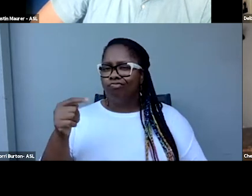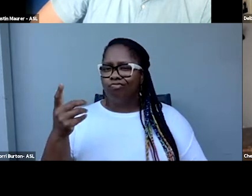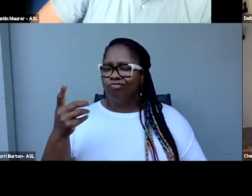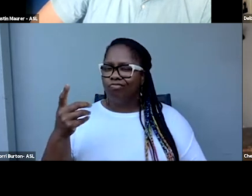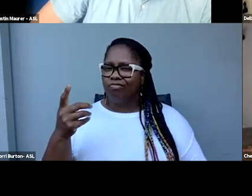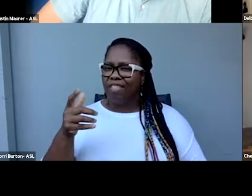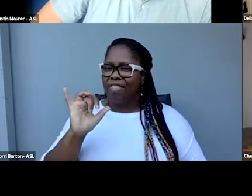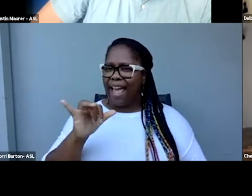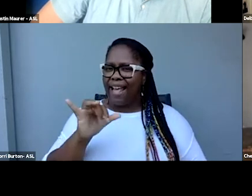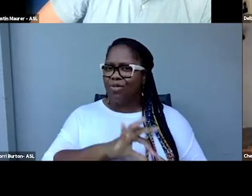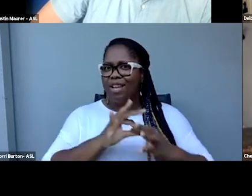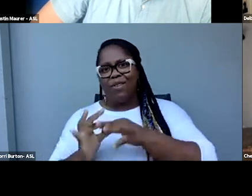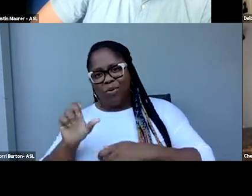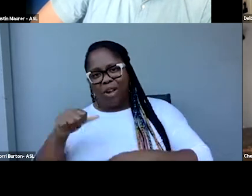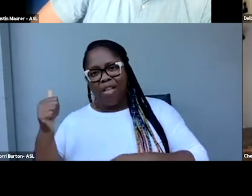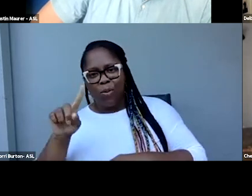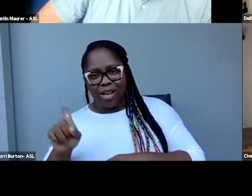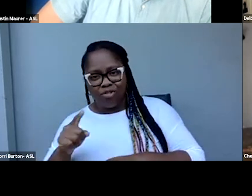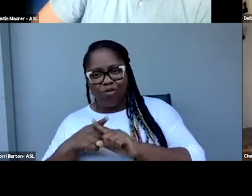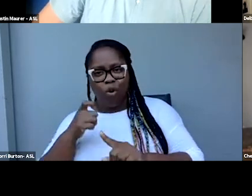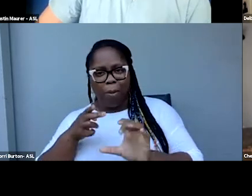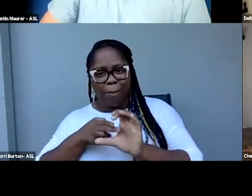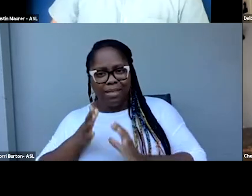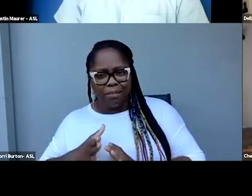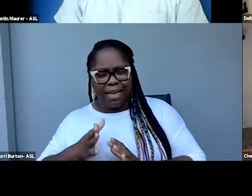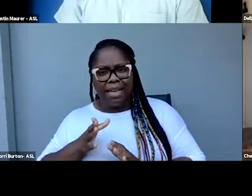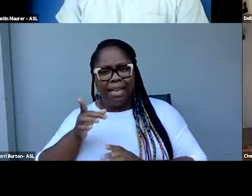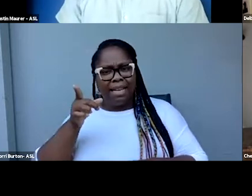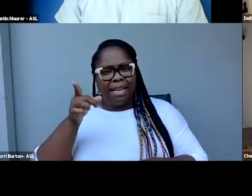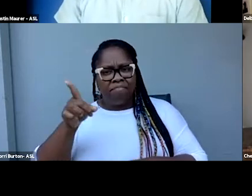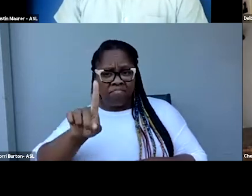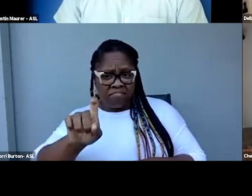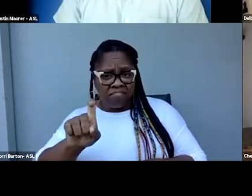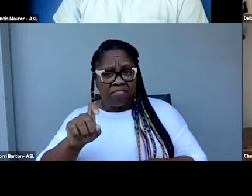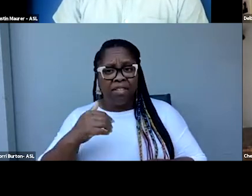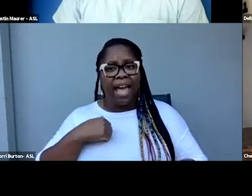to another question from our participants, which is, are there any slack groups or